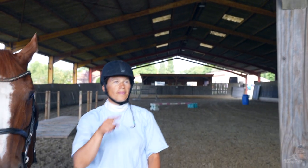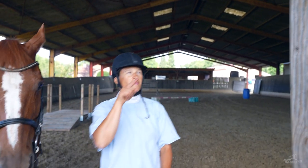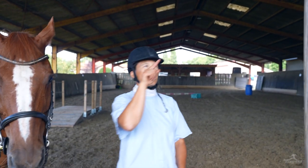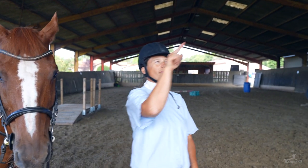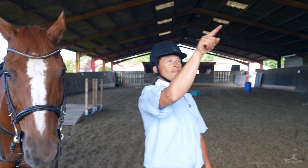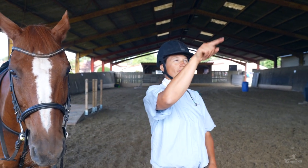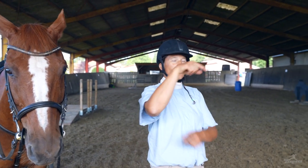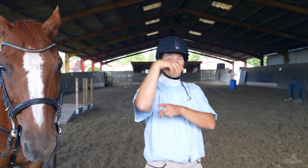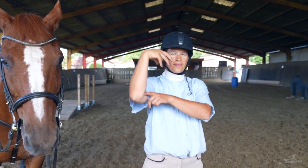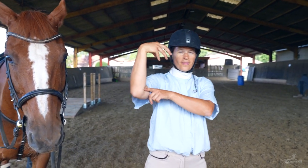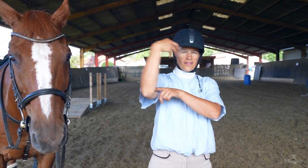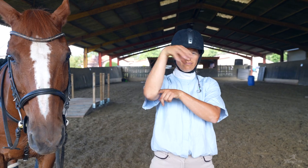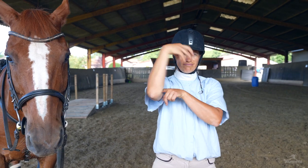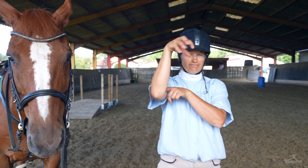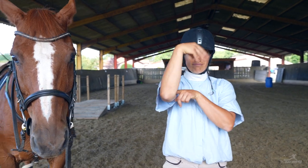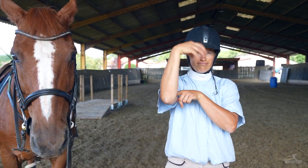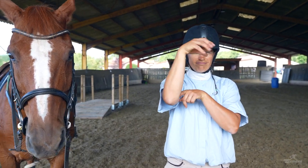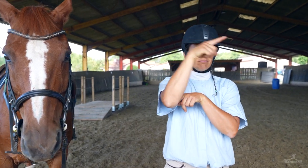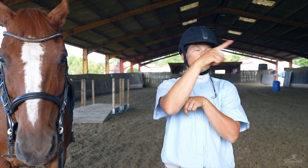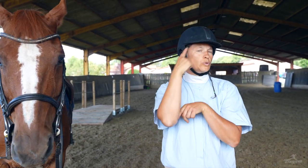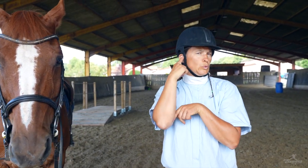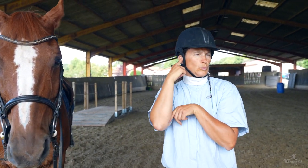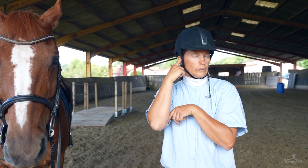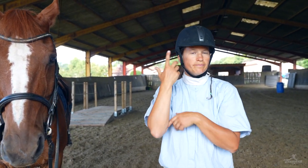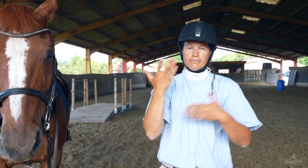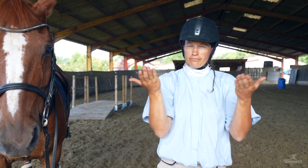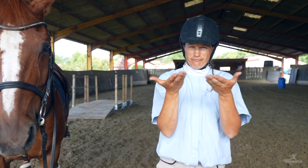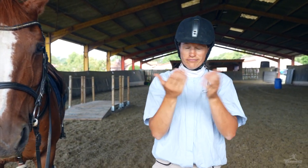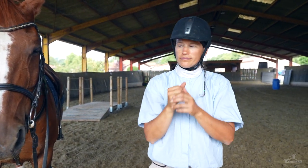The next phase is ringing this bell.